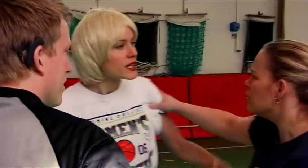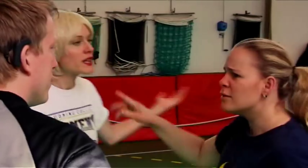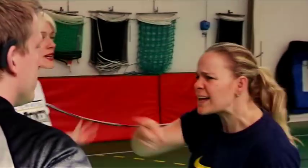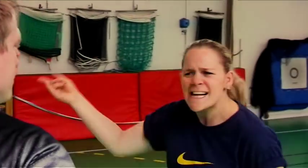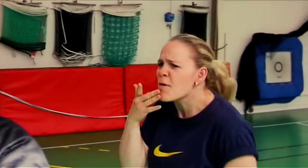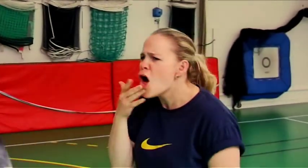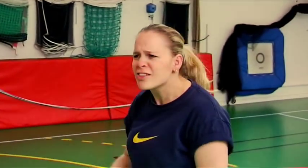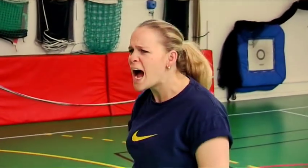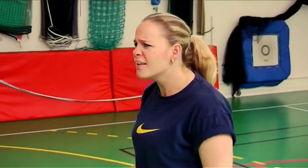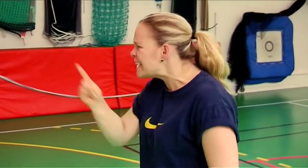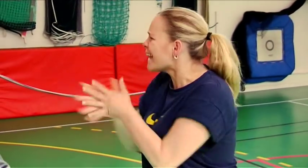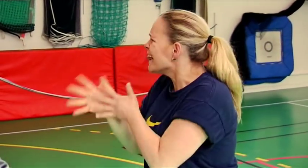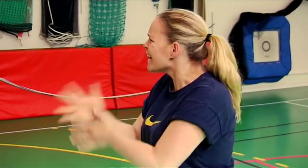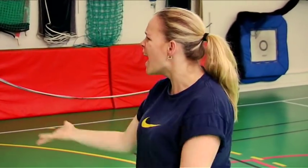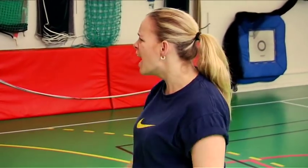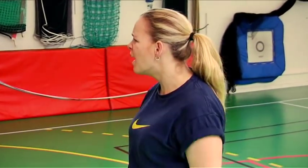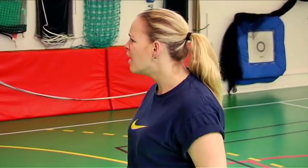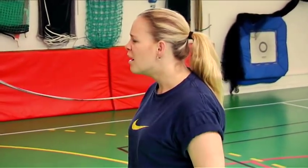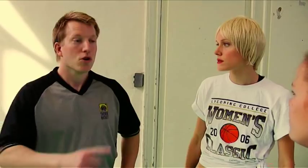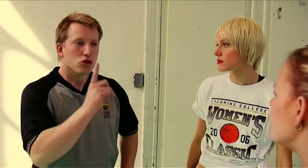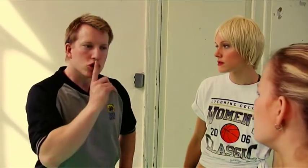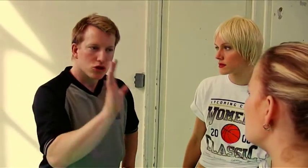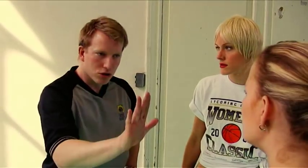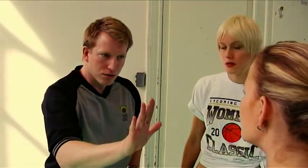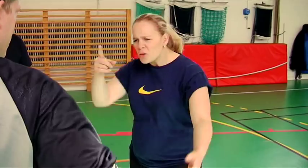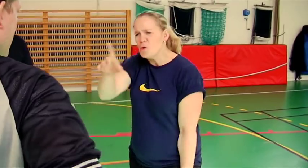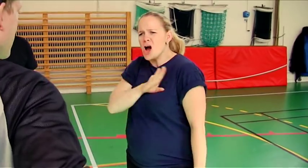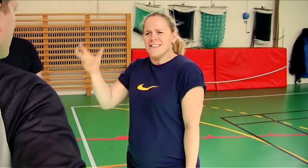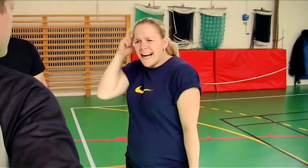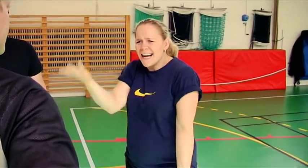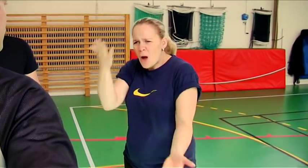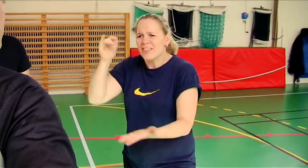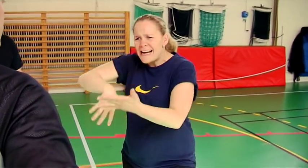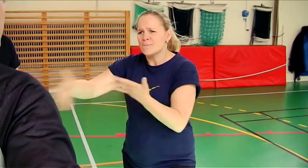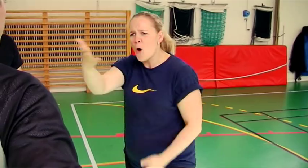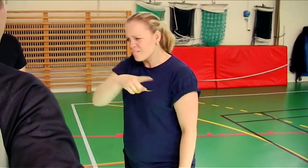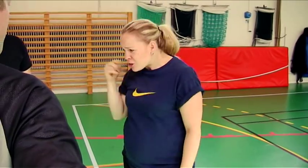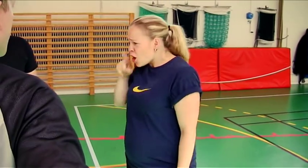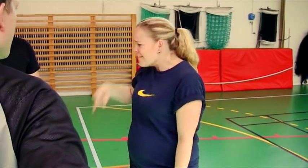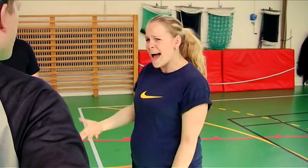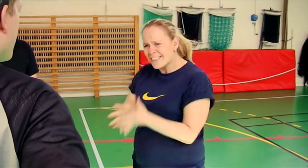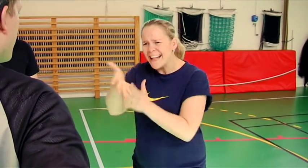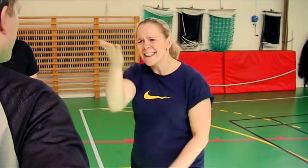You won't talk but sign! Quiet! You got CI! You know Sign Language! Why, we are deaf so use Sign Language!